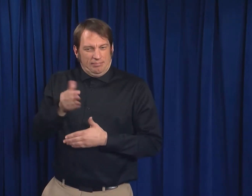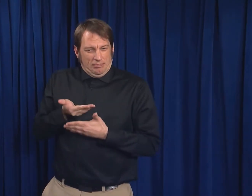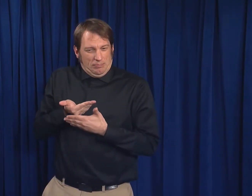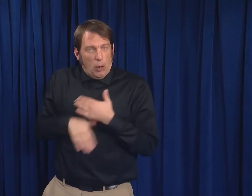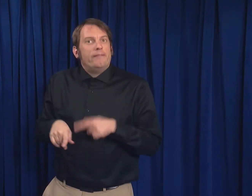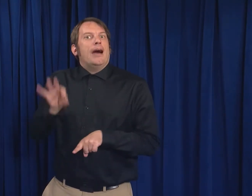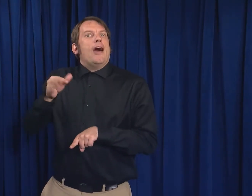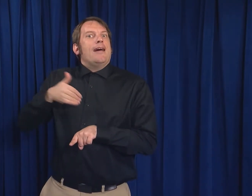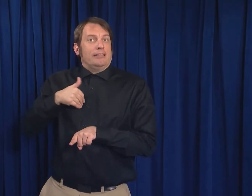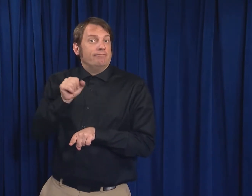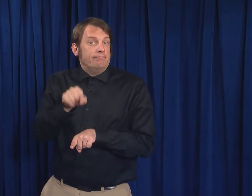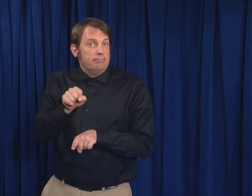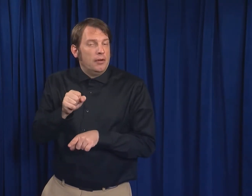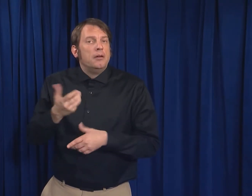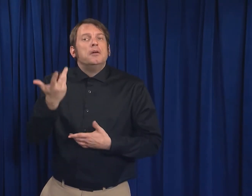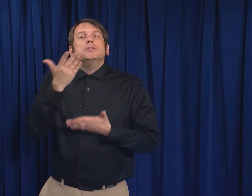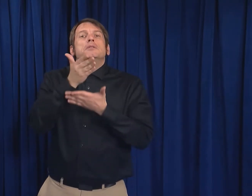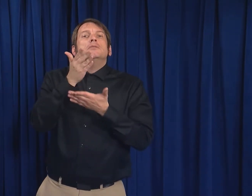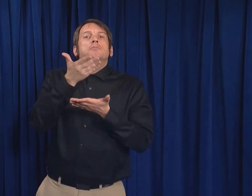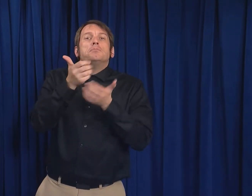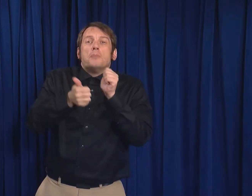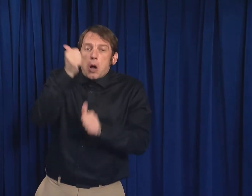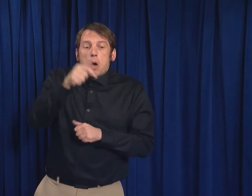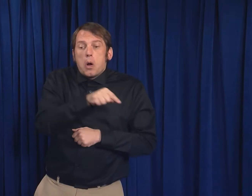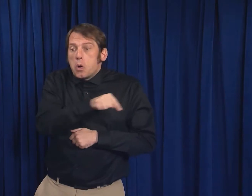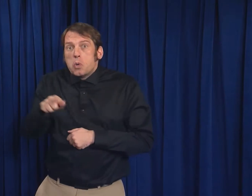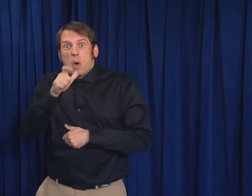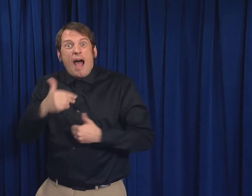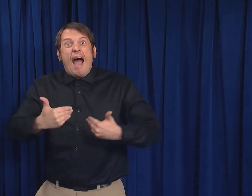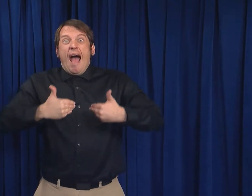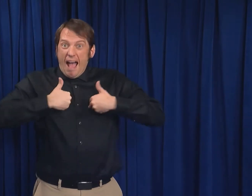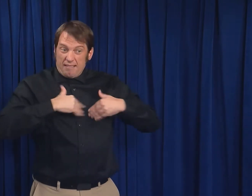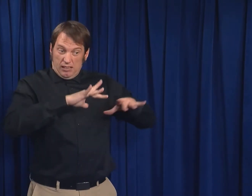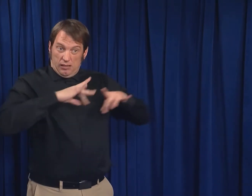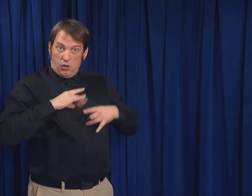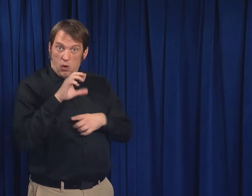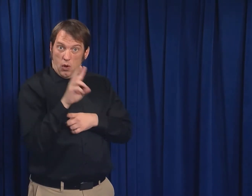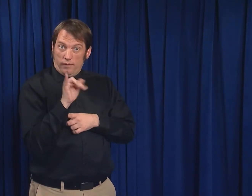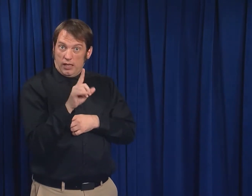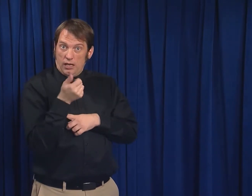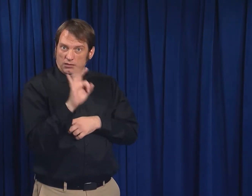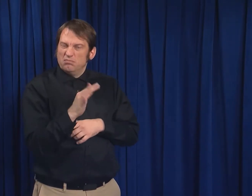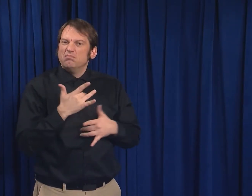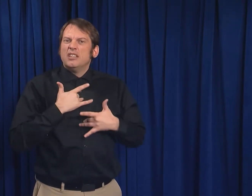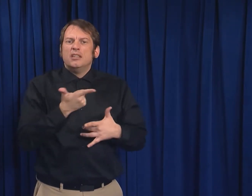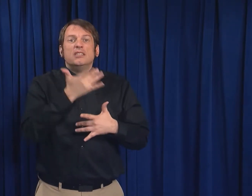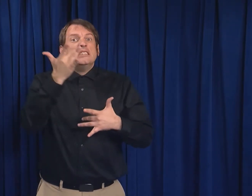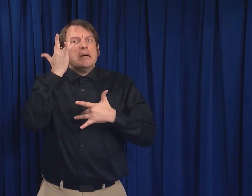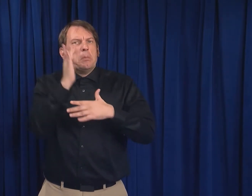shortly after birth. Most newborns who have tested positive for COVID-19